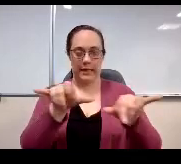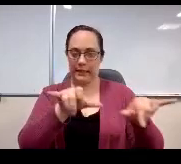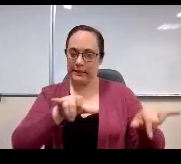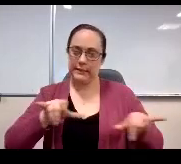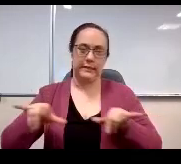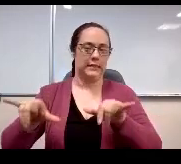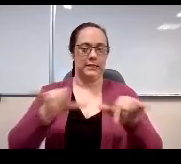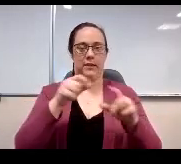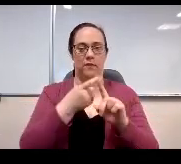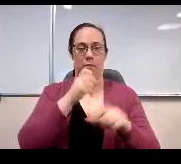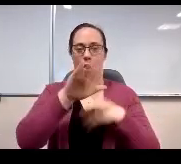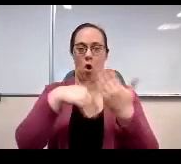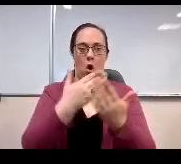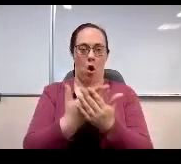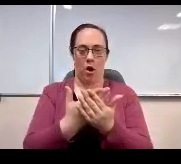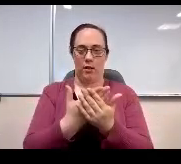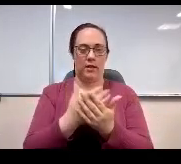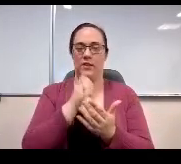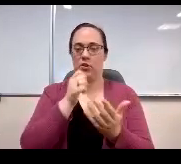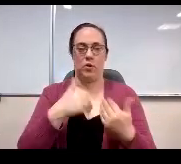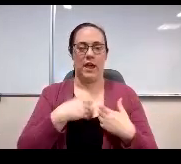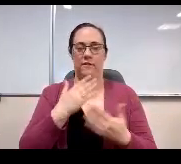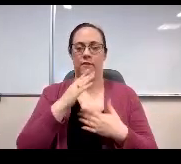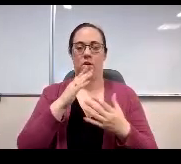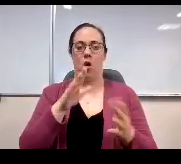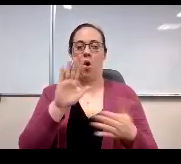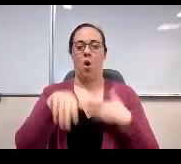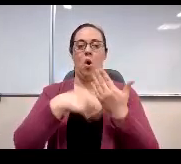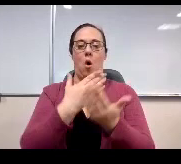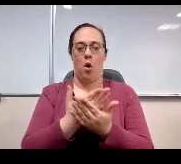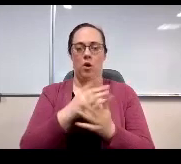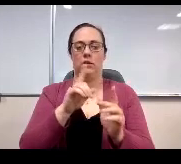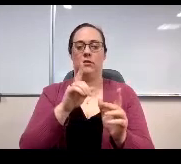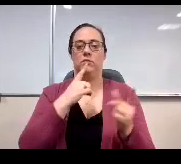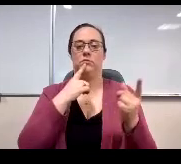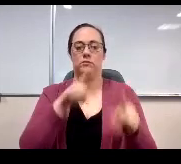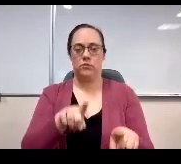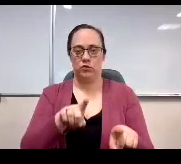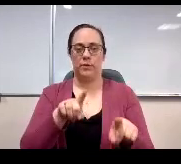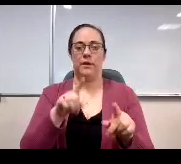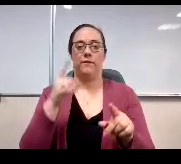In fact, having total agreement and all respondent groups is very unusual. Next light please.